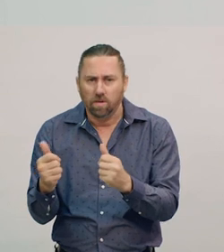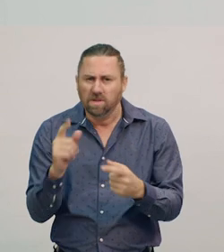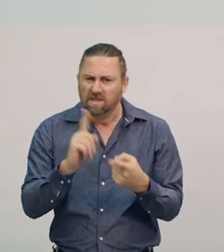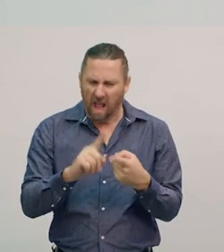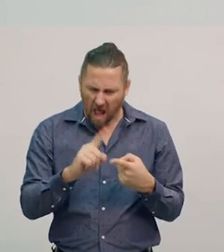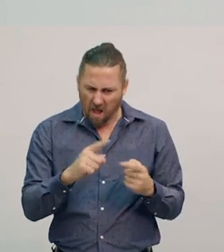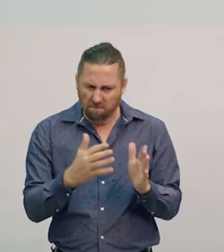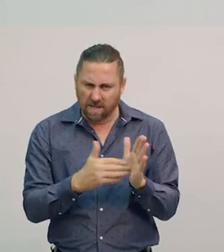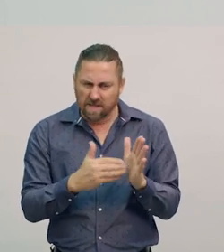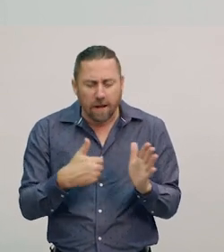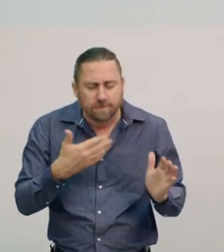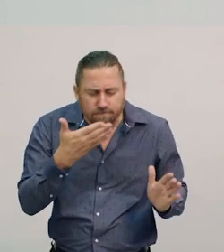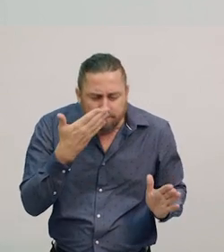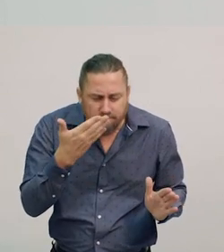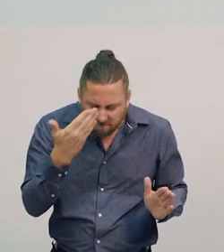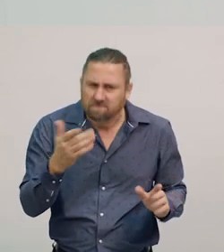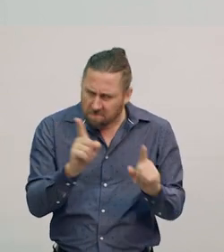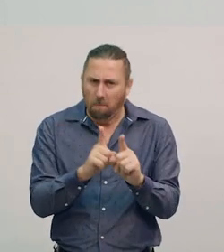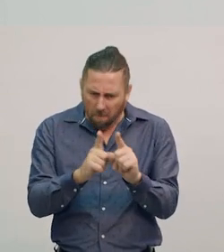It still smells exactly like butter.